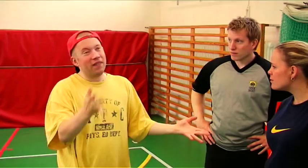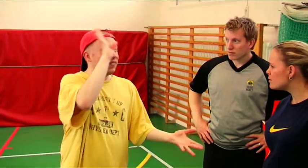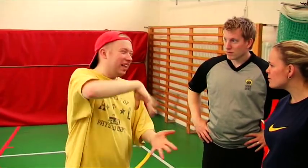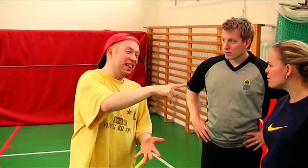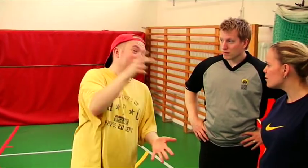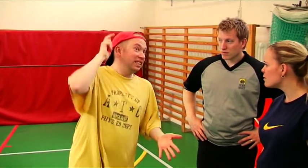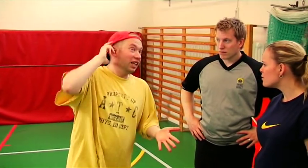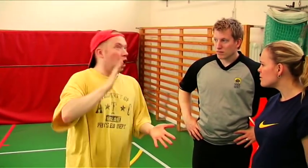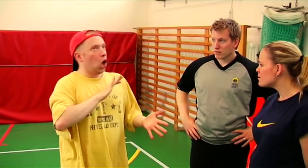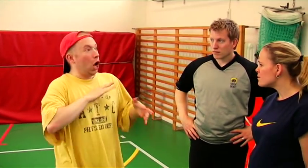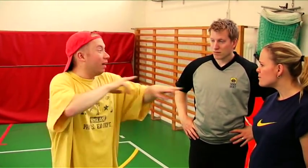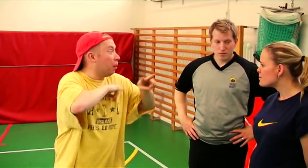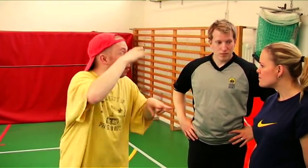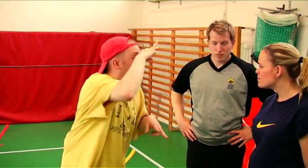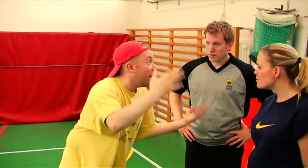You know... Those who have CI have identity troubles-